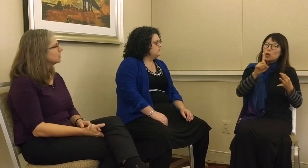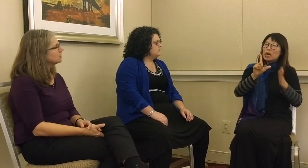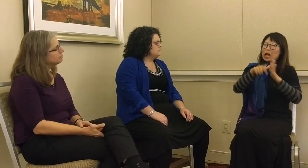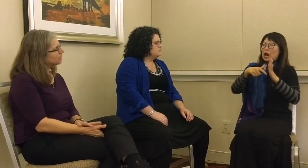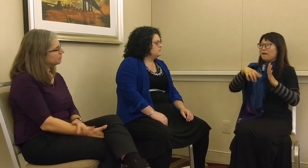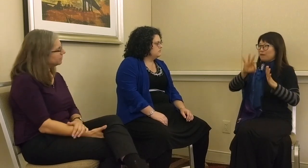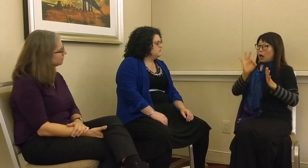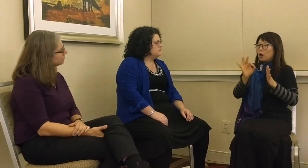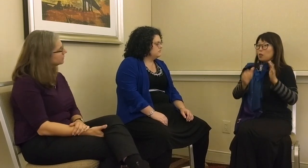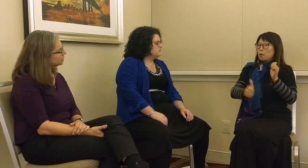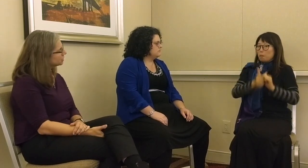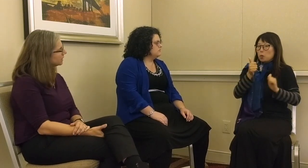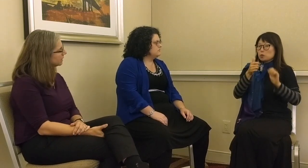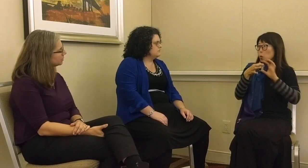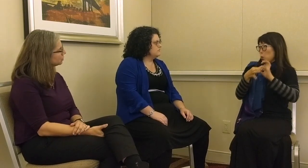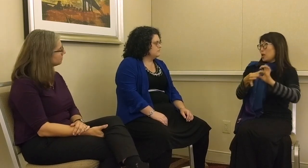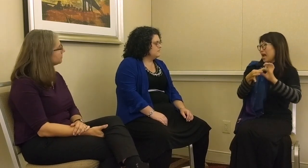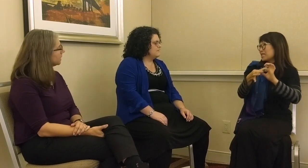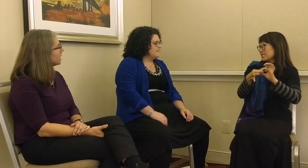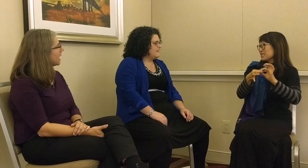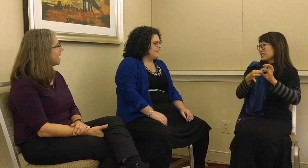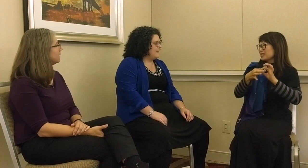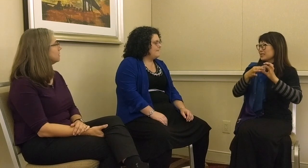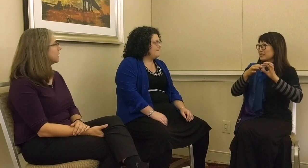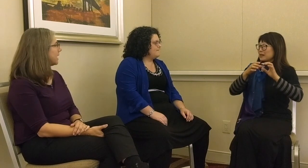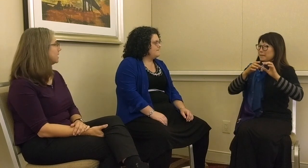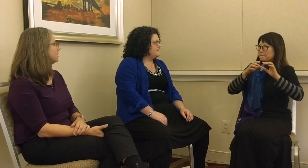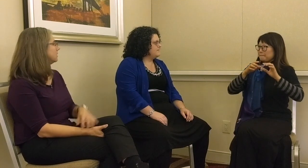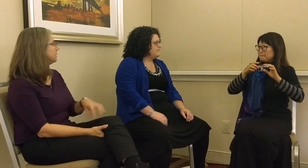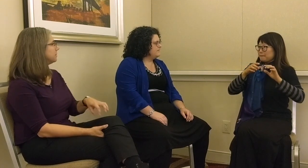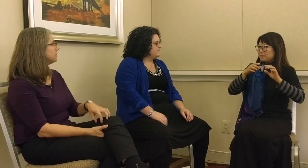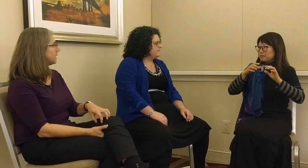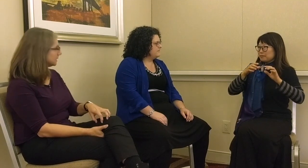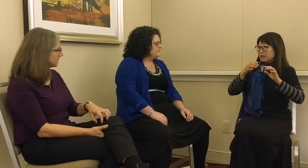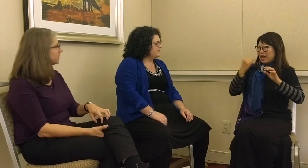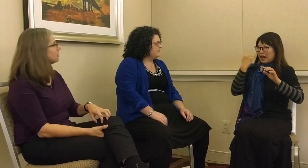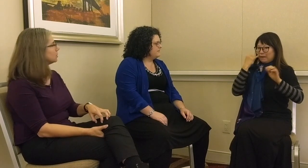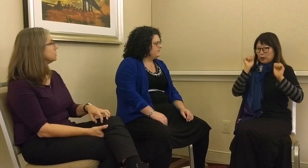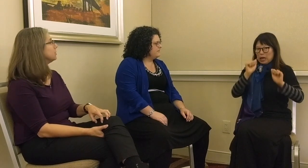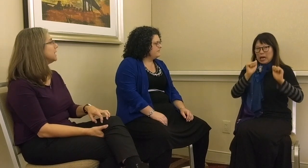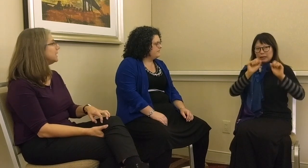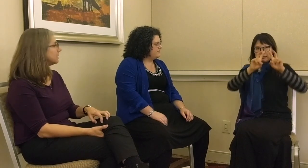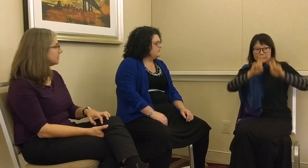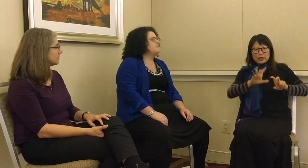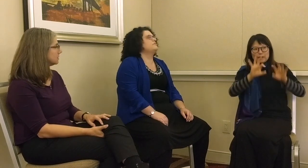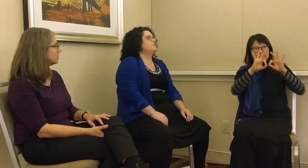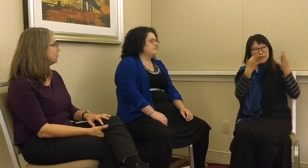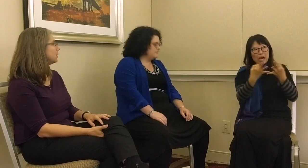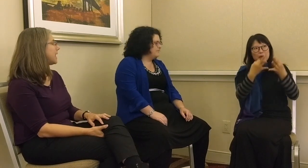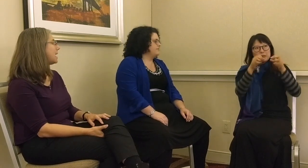Bedouin village sign language. Again, people that I study are mostly related. If you can